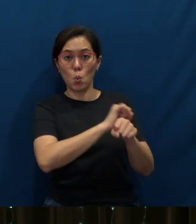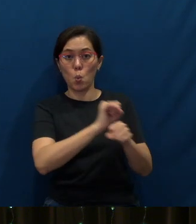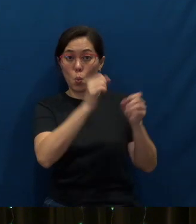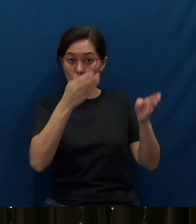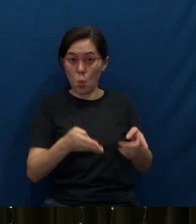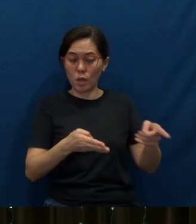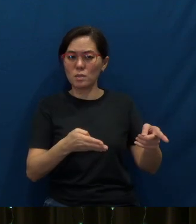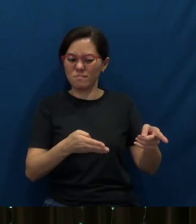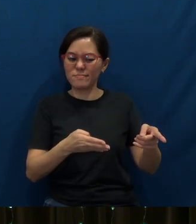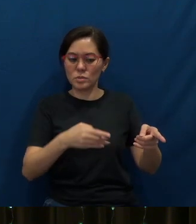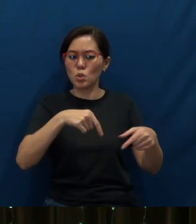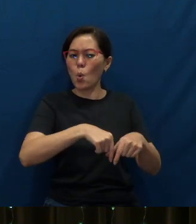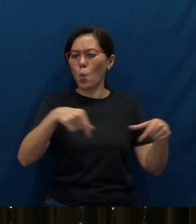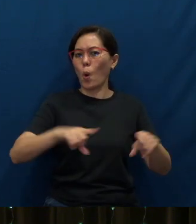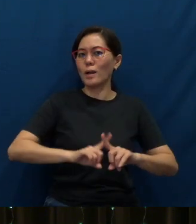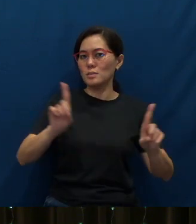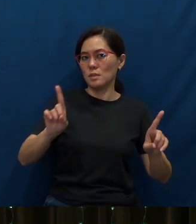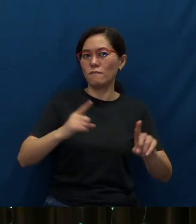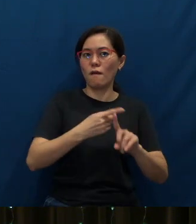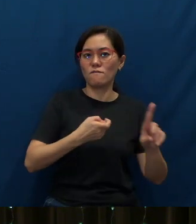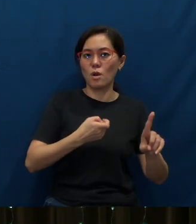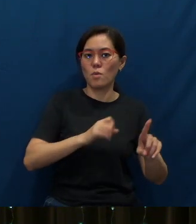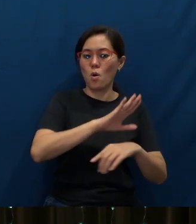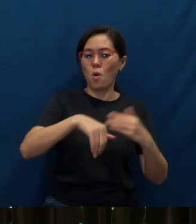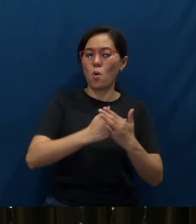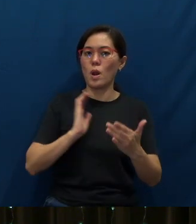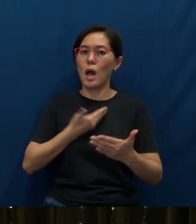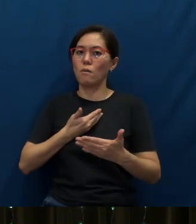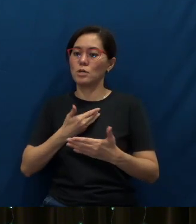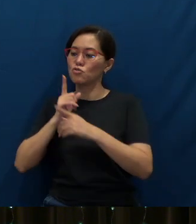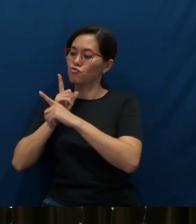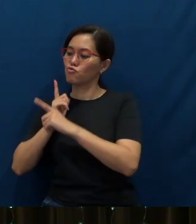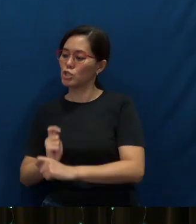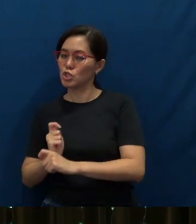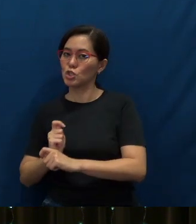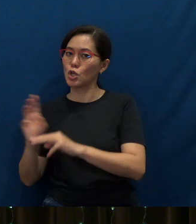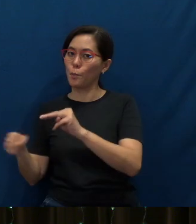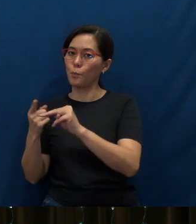will be quite different from all our traditional missionaries that we are used to.